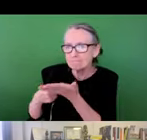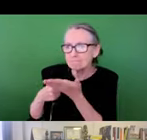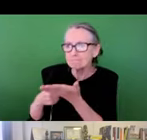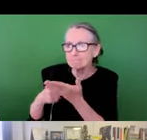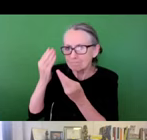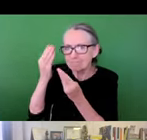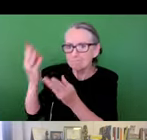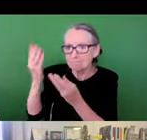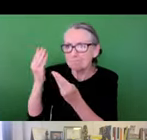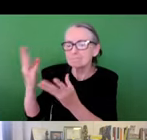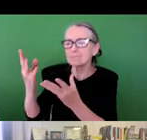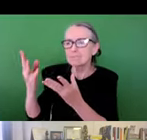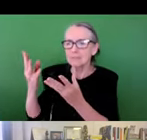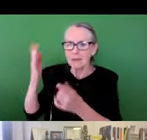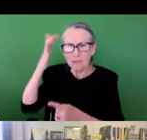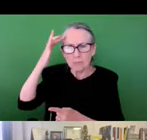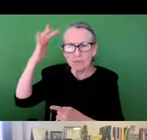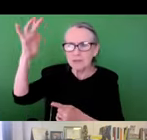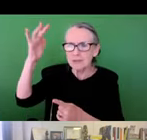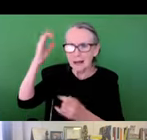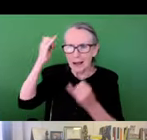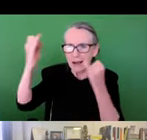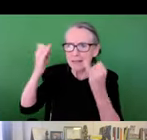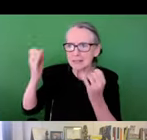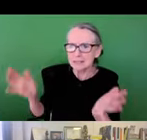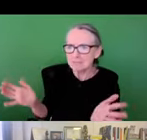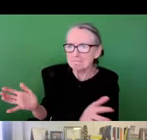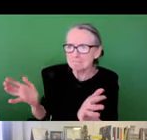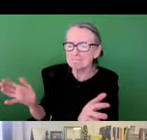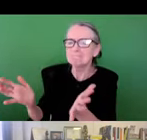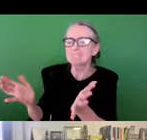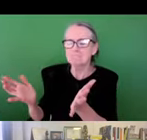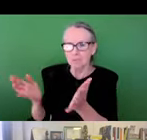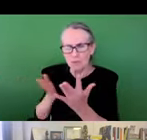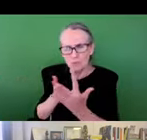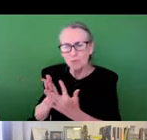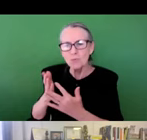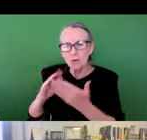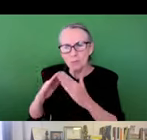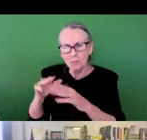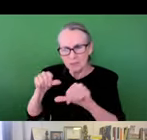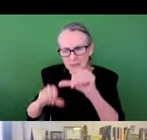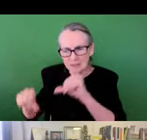ensuring that communities are meaningfully engaged and leveraging their intuition